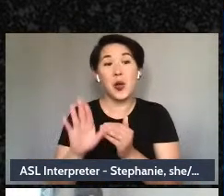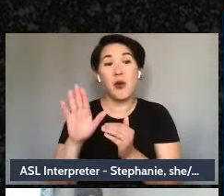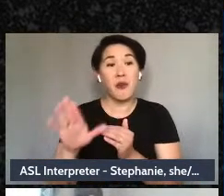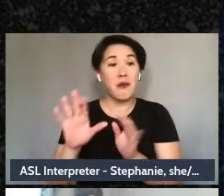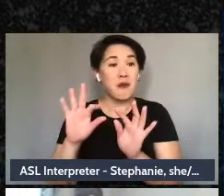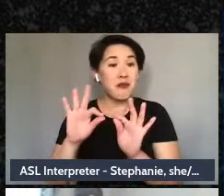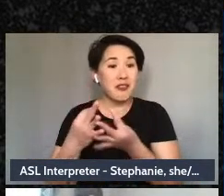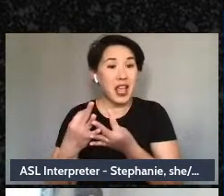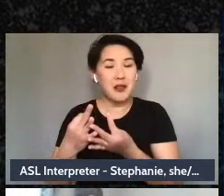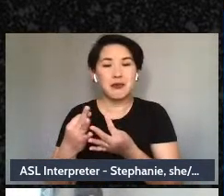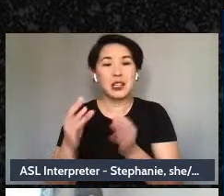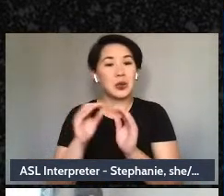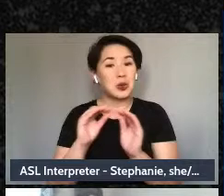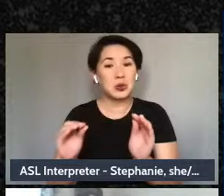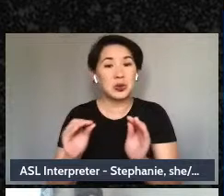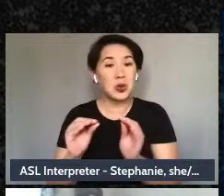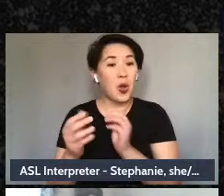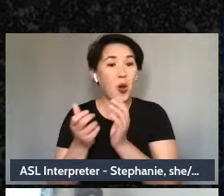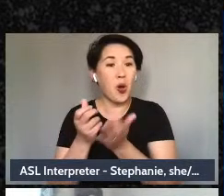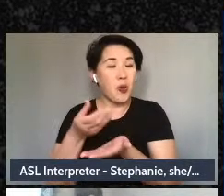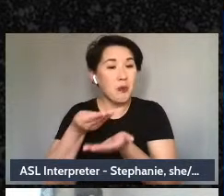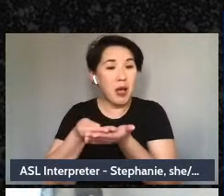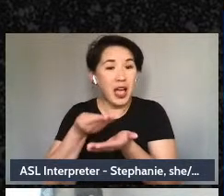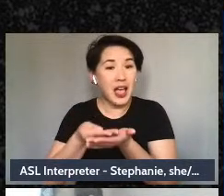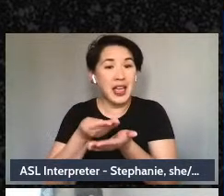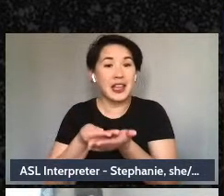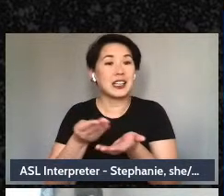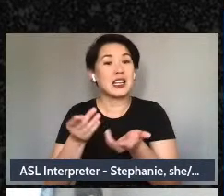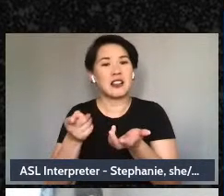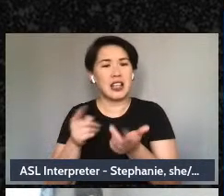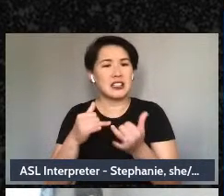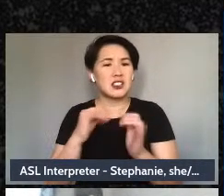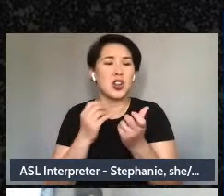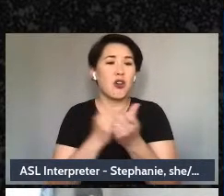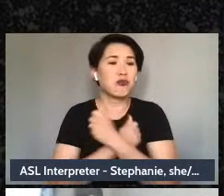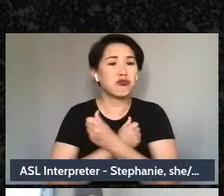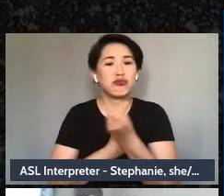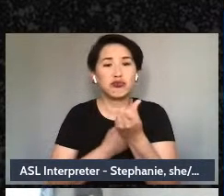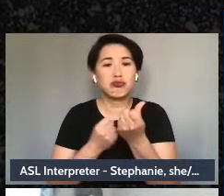they make a point to get together at least twice a week and they share a meal, watch a movie,